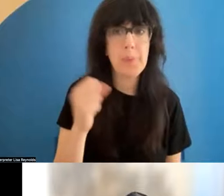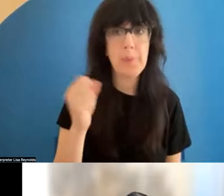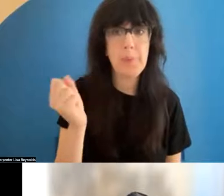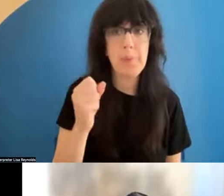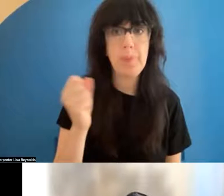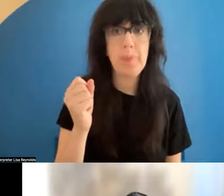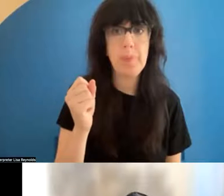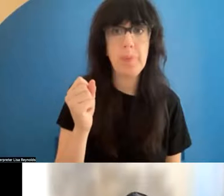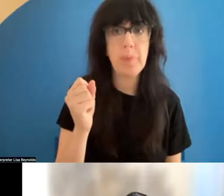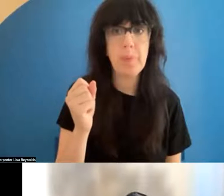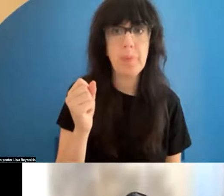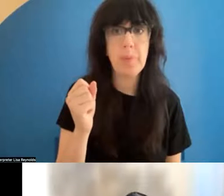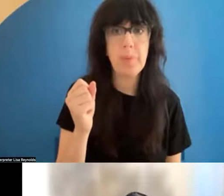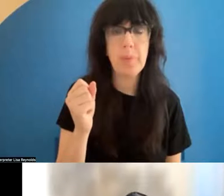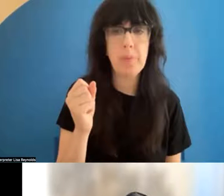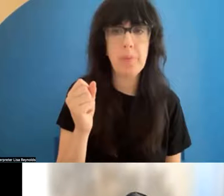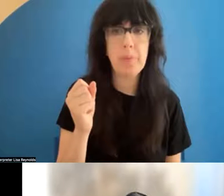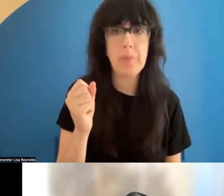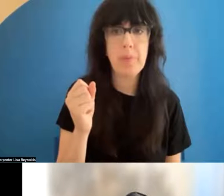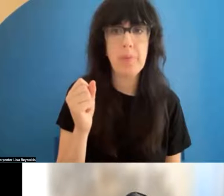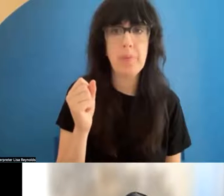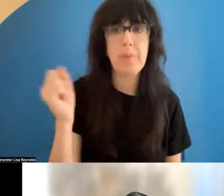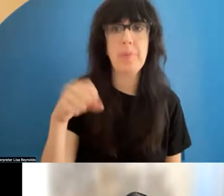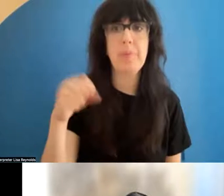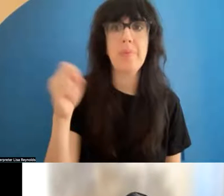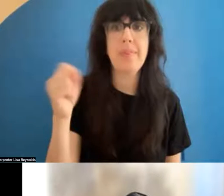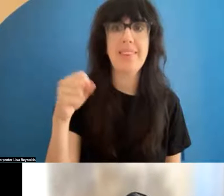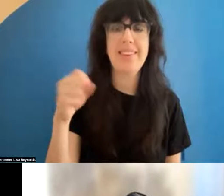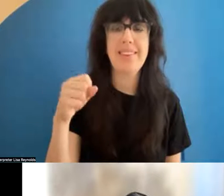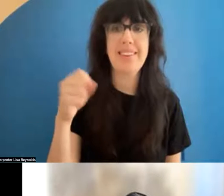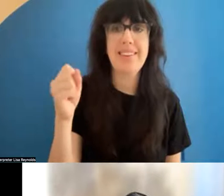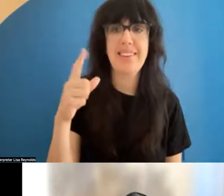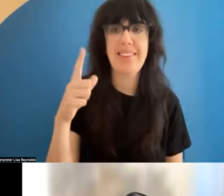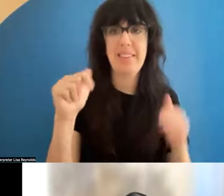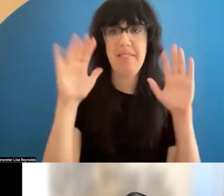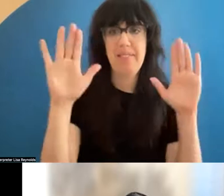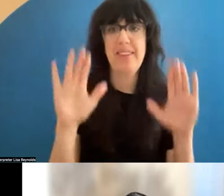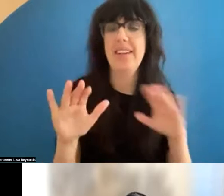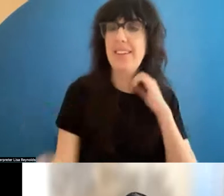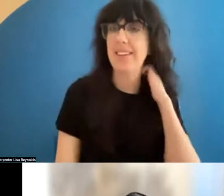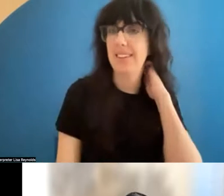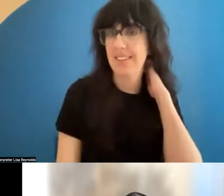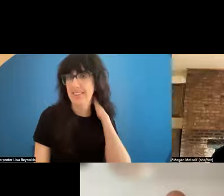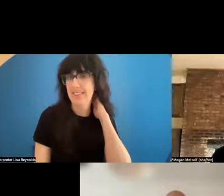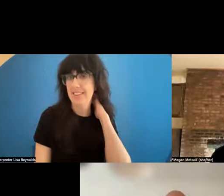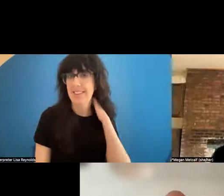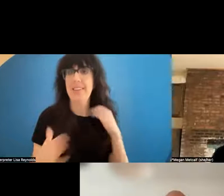us? >> Zone TDK: Yeah. >> Megan Metcalf: Fantastic. >> Zone TDK: My name